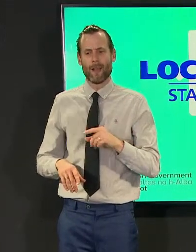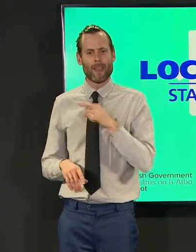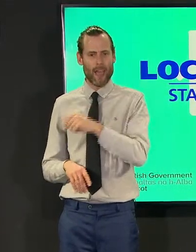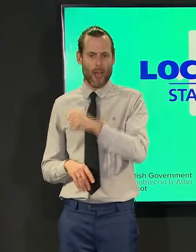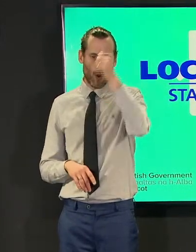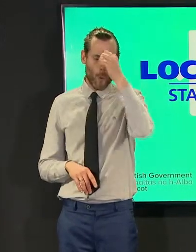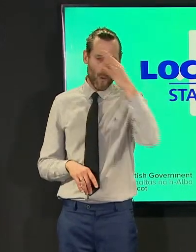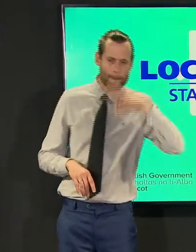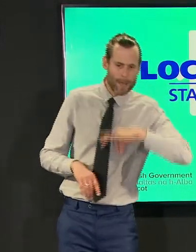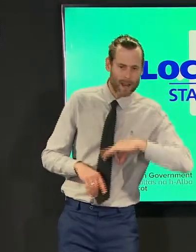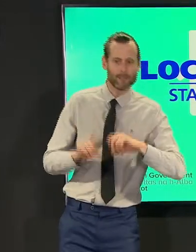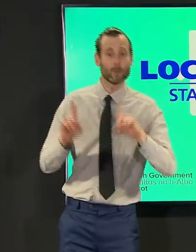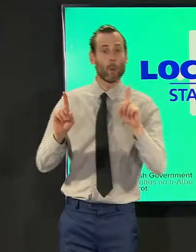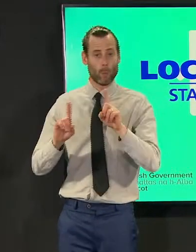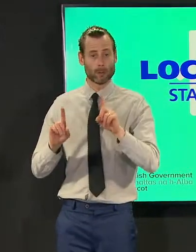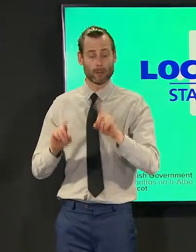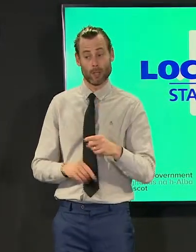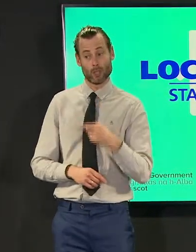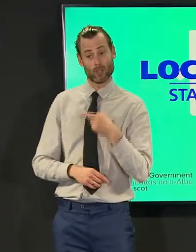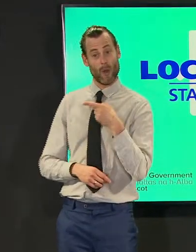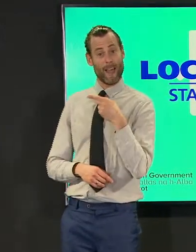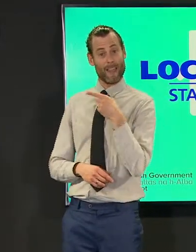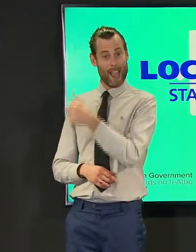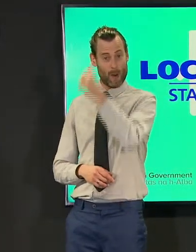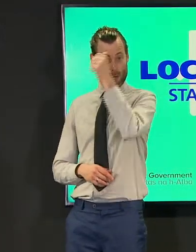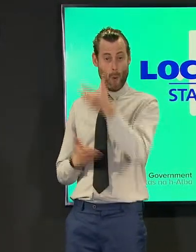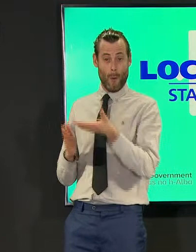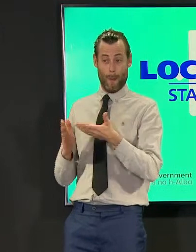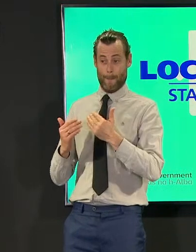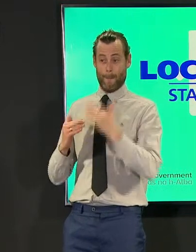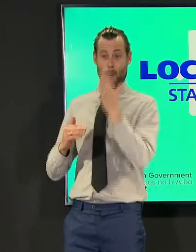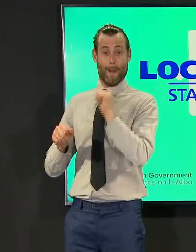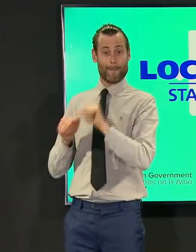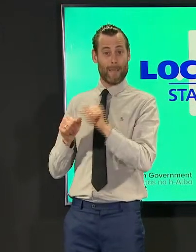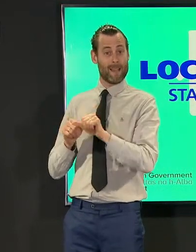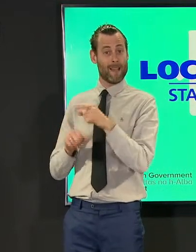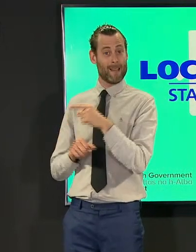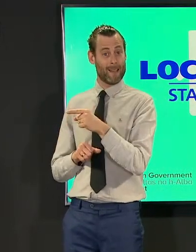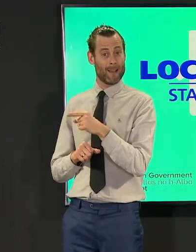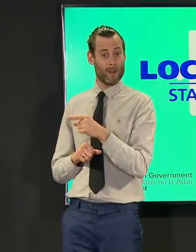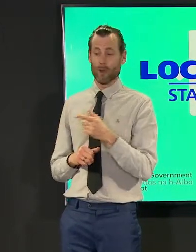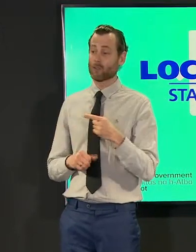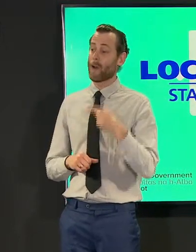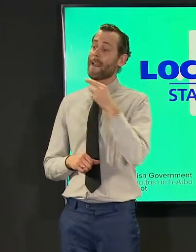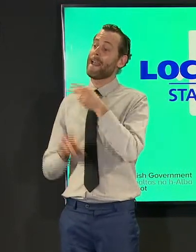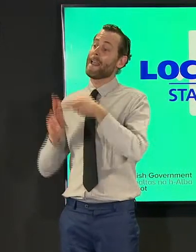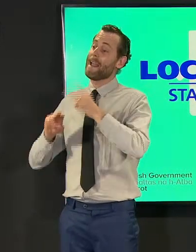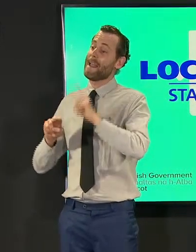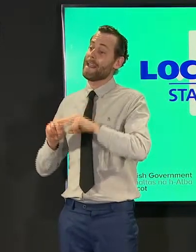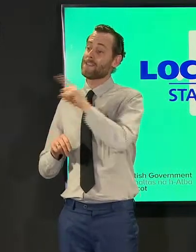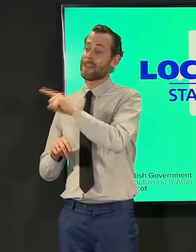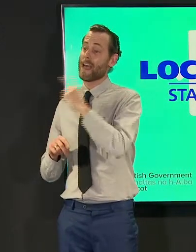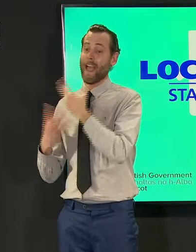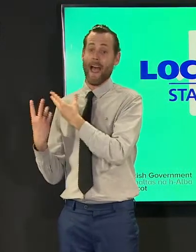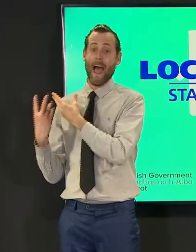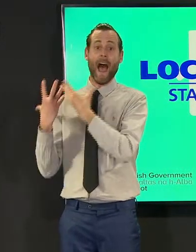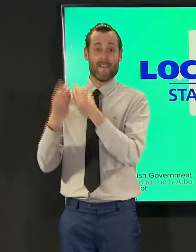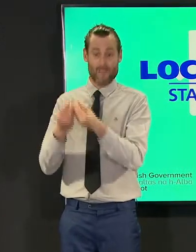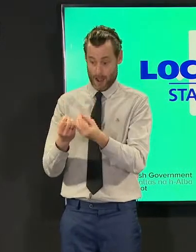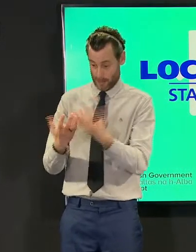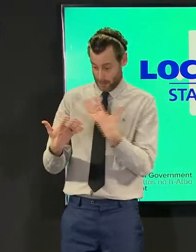it would be justifiable proportionate or wise for this government to cast aside the